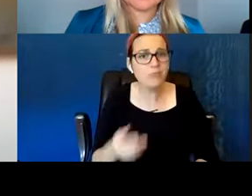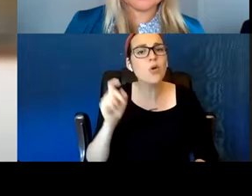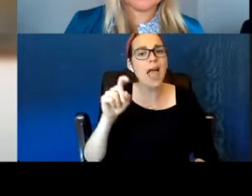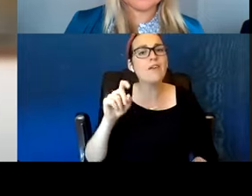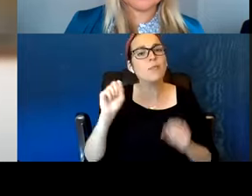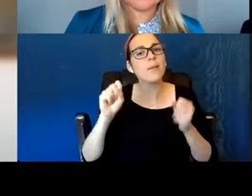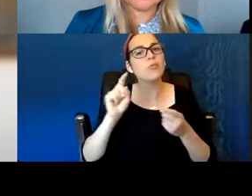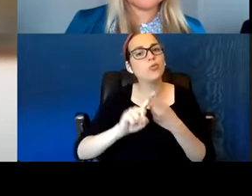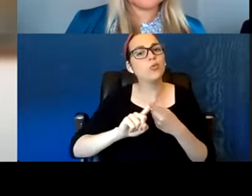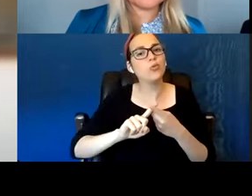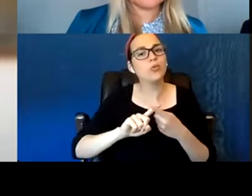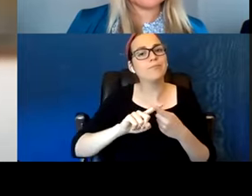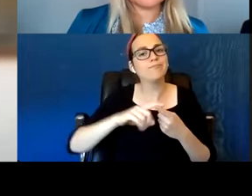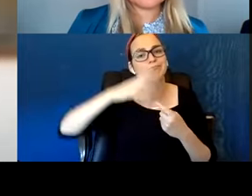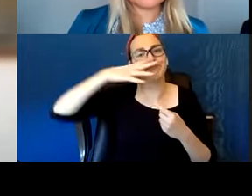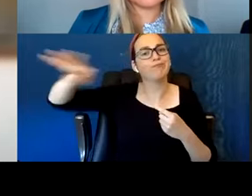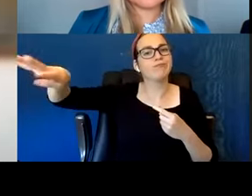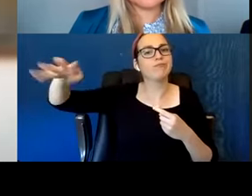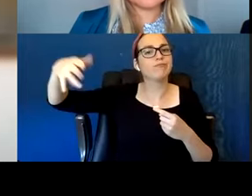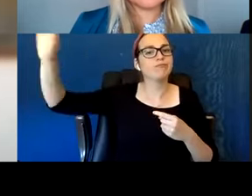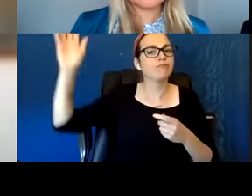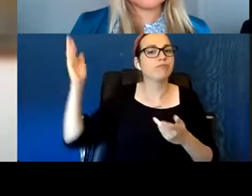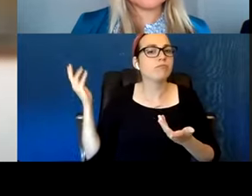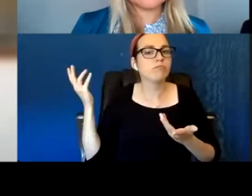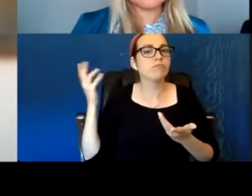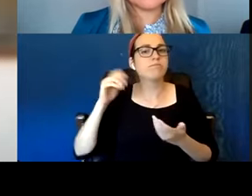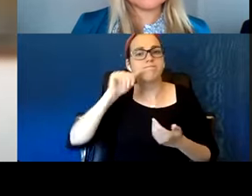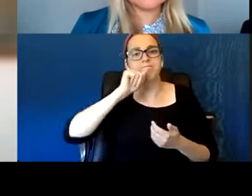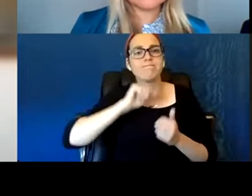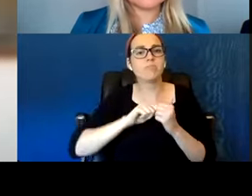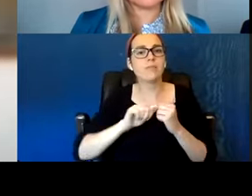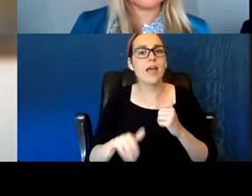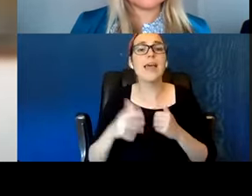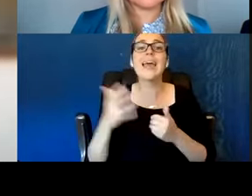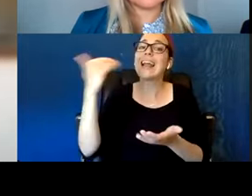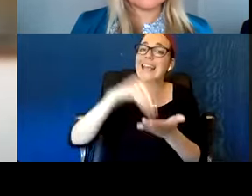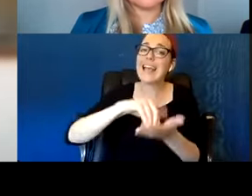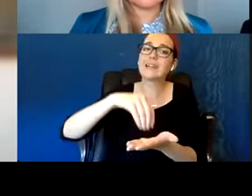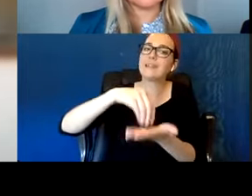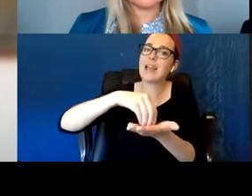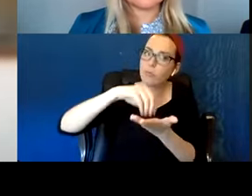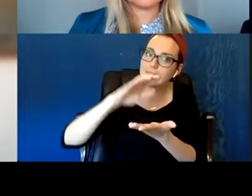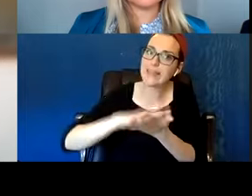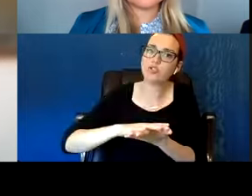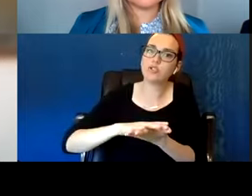And again documentation in case you leave, somebody can pick it up.